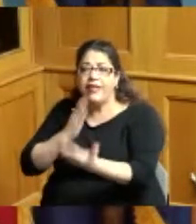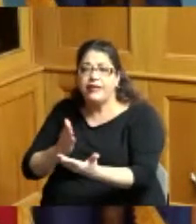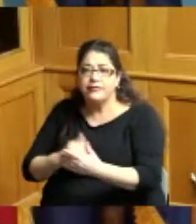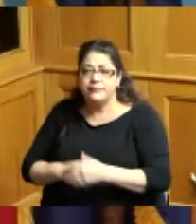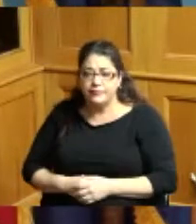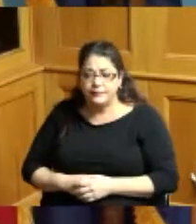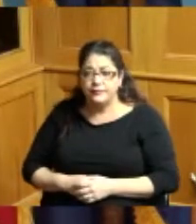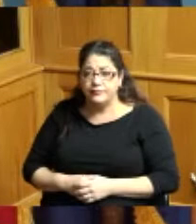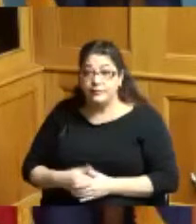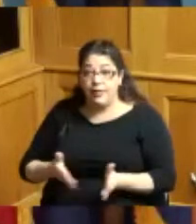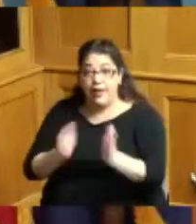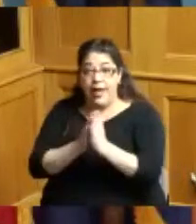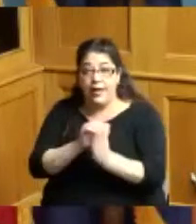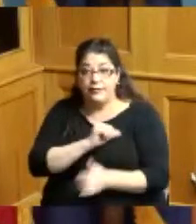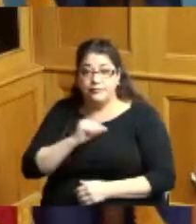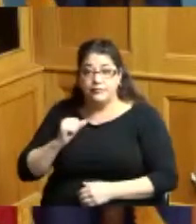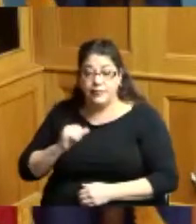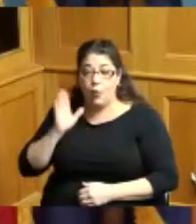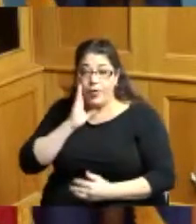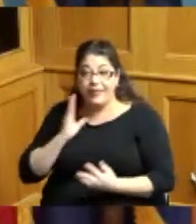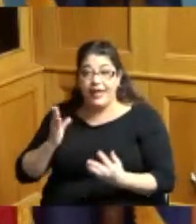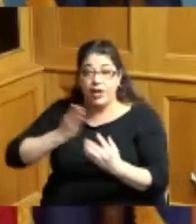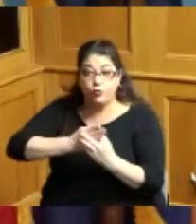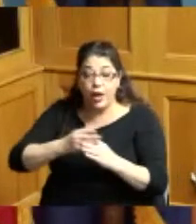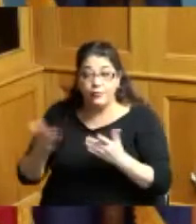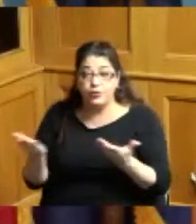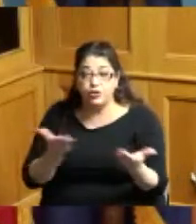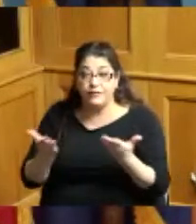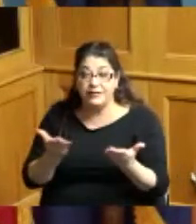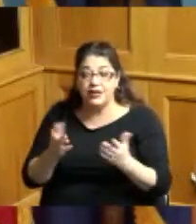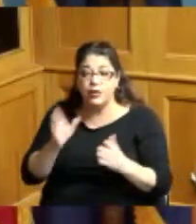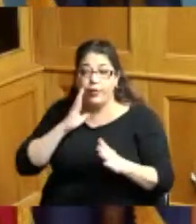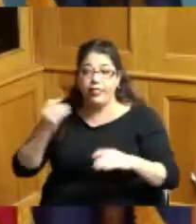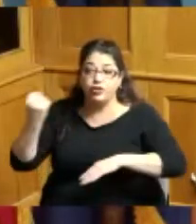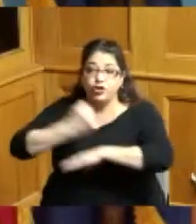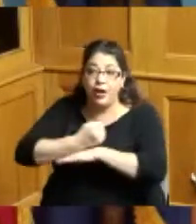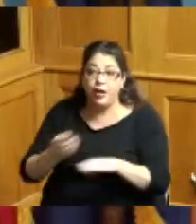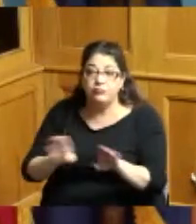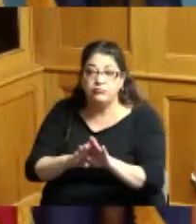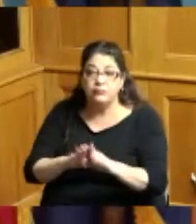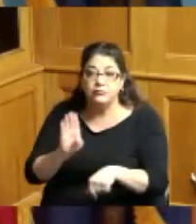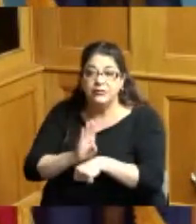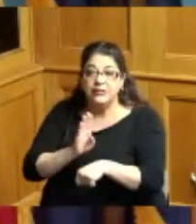administrator with this interrupt services will this shut everything down and he had indicated to